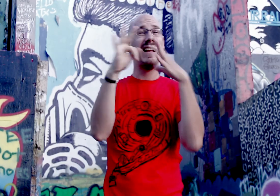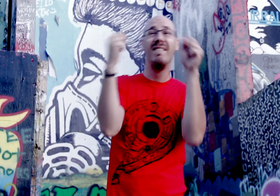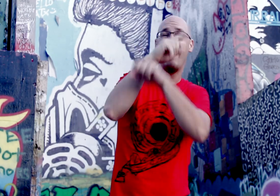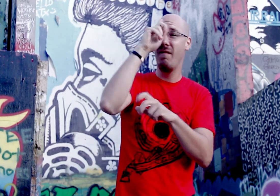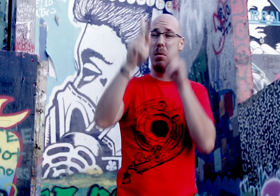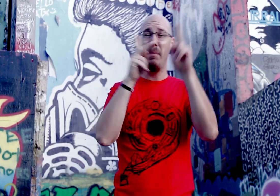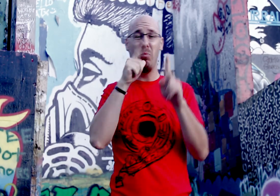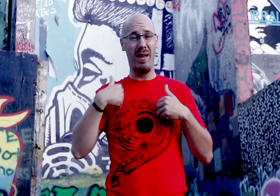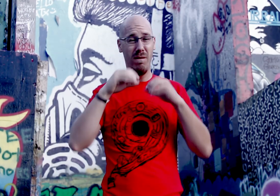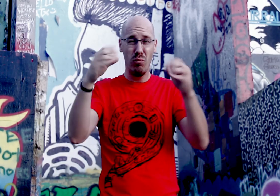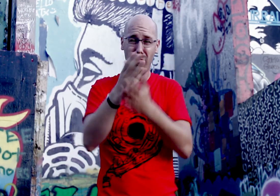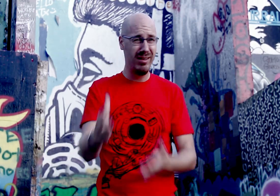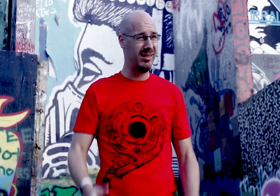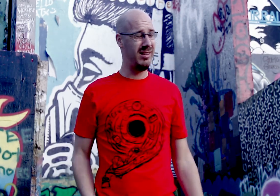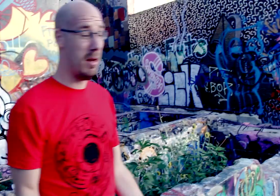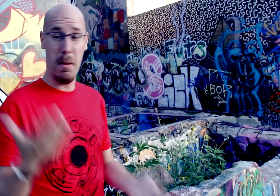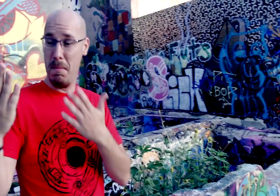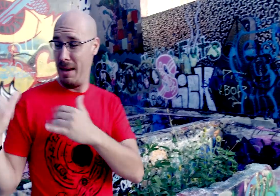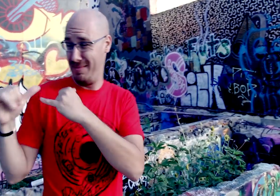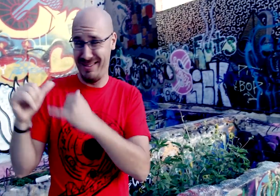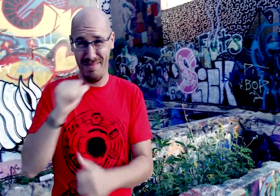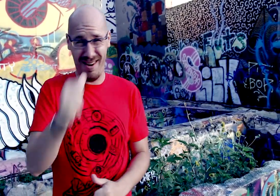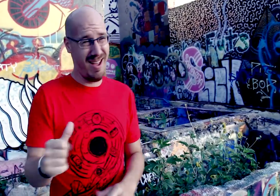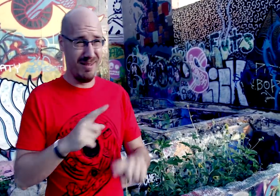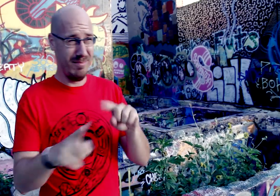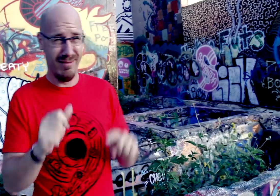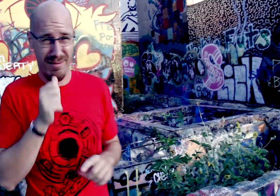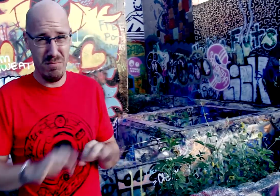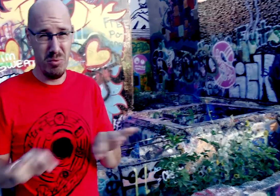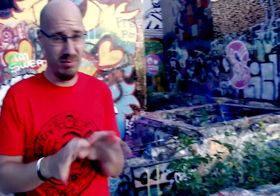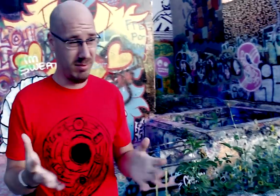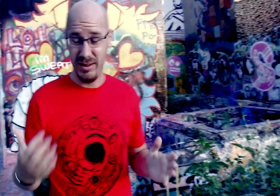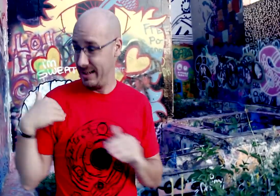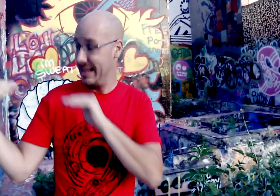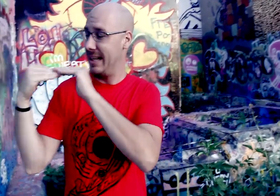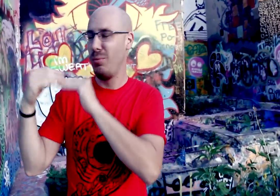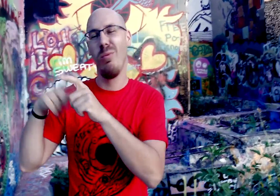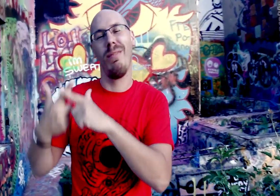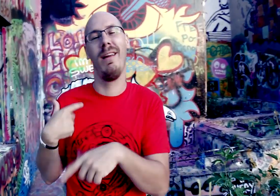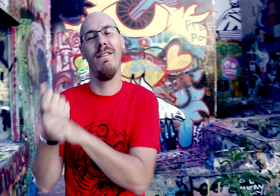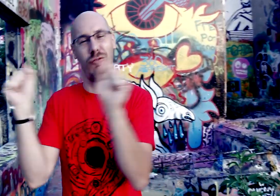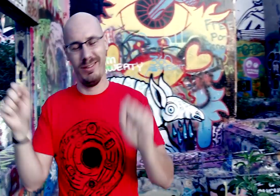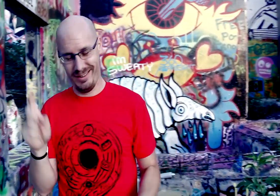Rather than fighting for humans that have had their rights stolen I might not be the same, but that's not important